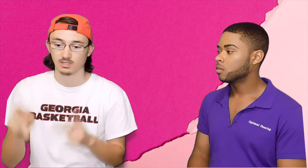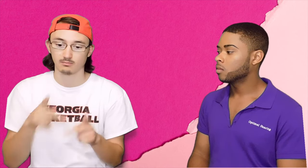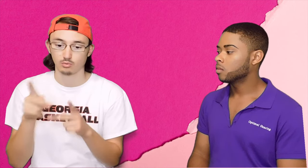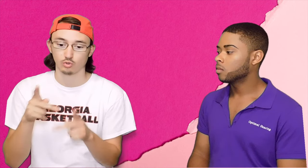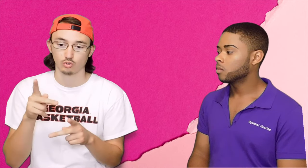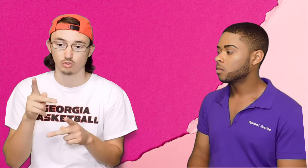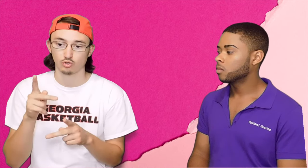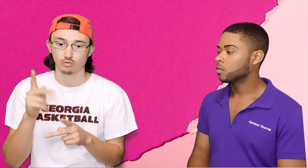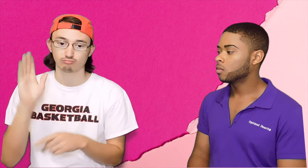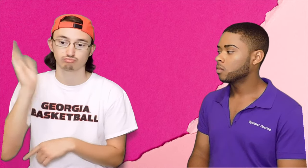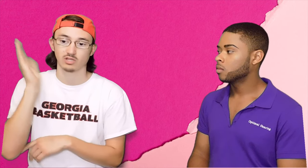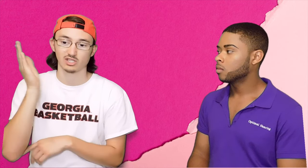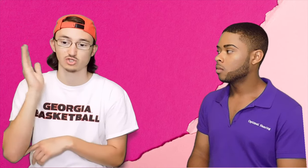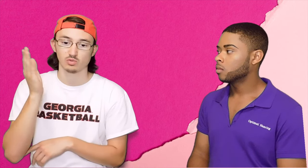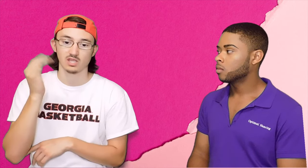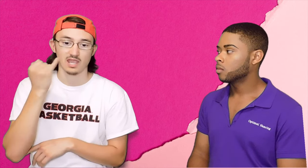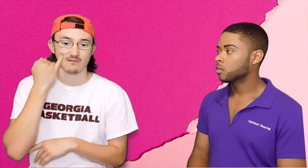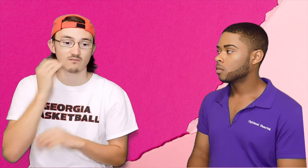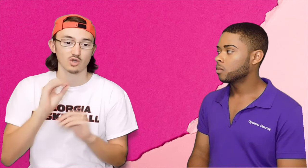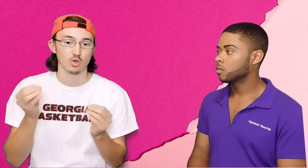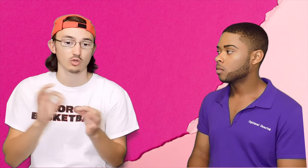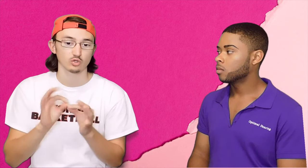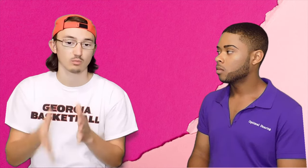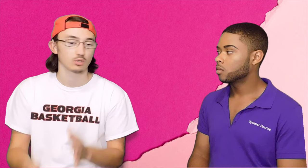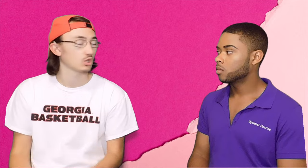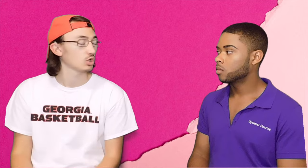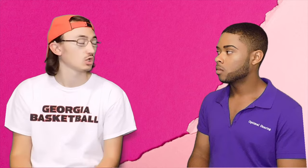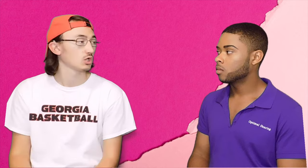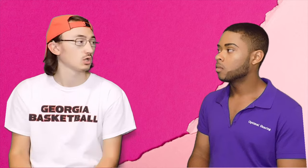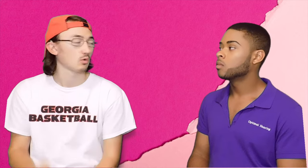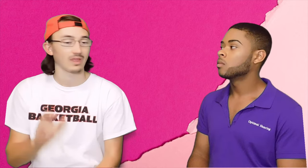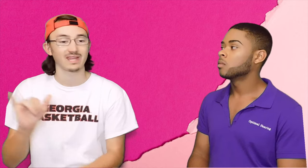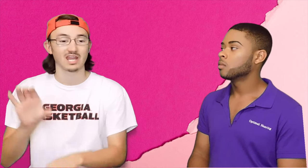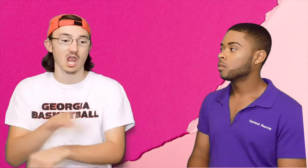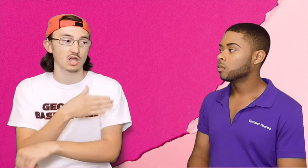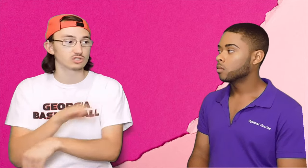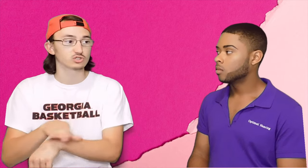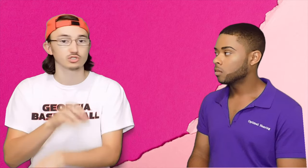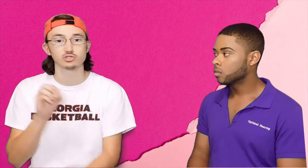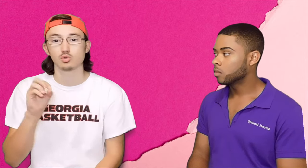people like a lecture with no interpreter, or concert